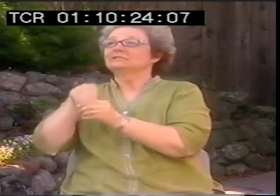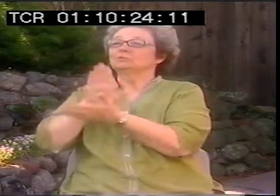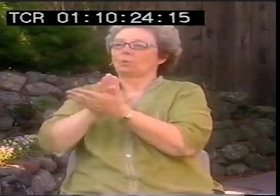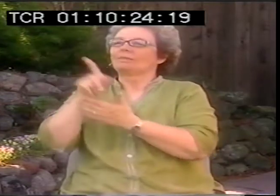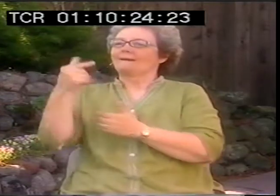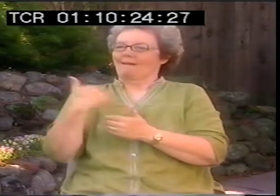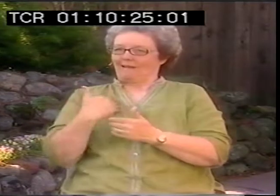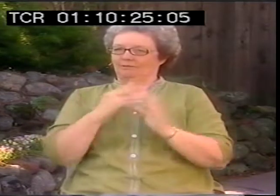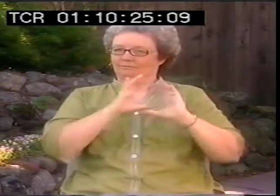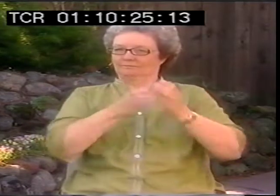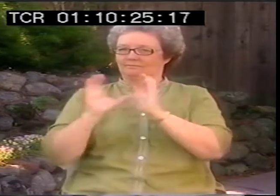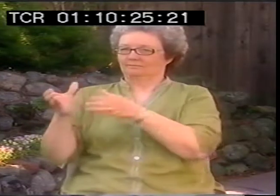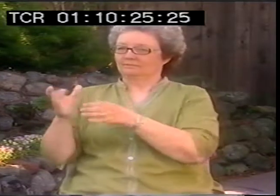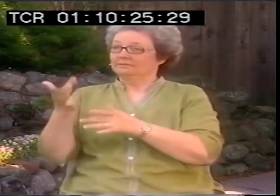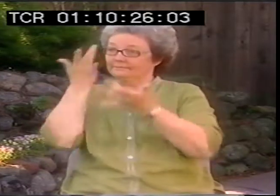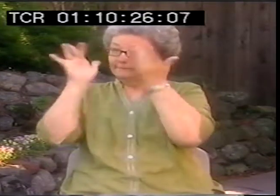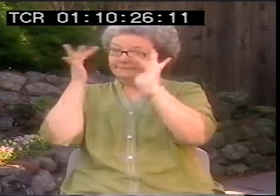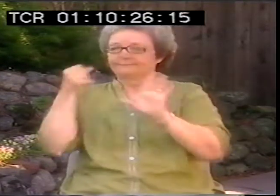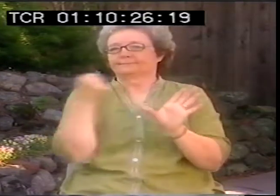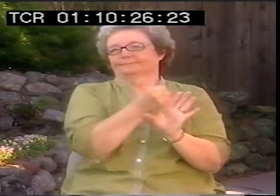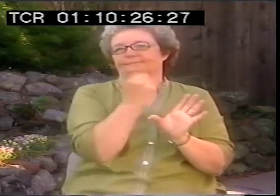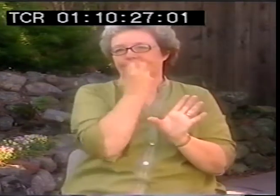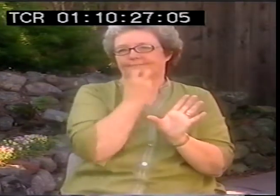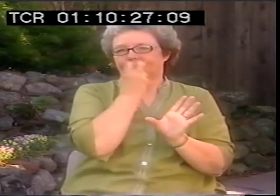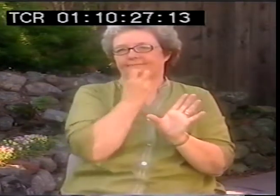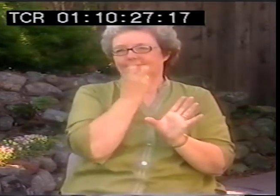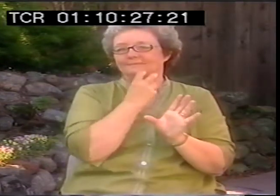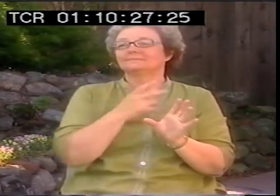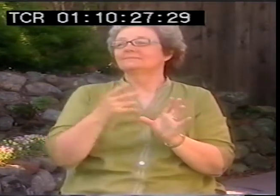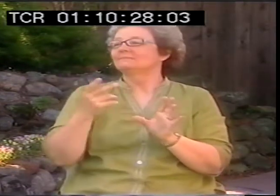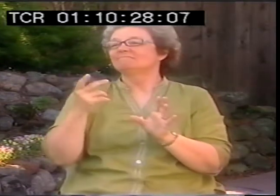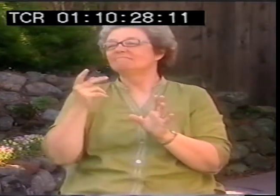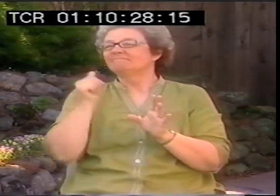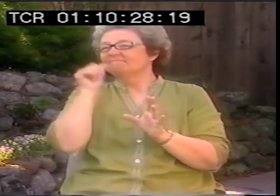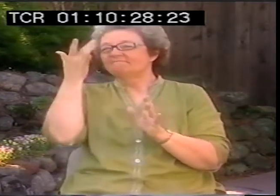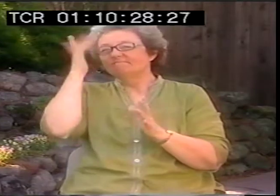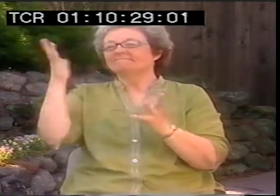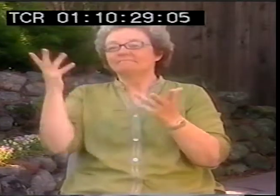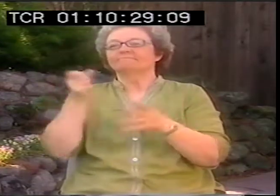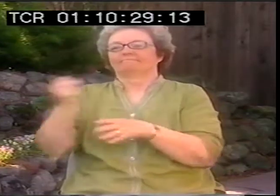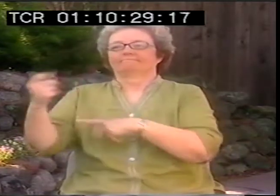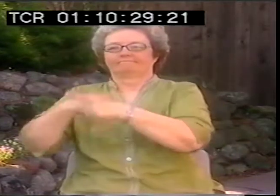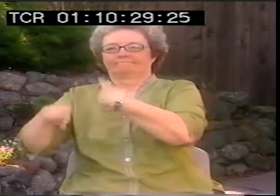So, in the school that he went to, there were two different groups of students, of course, all the kids who were considered more intelligent